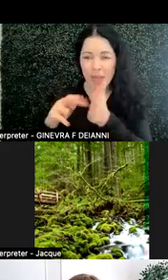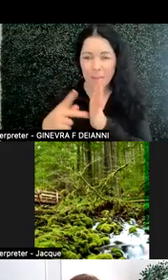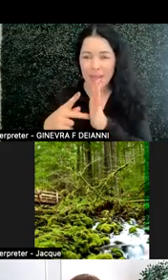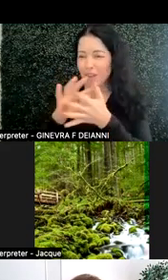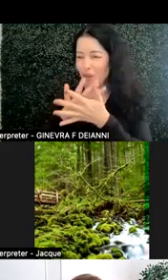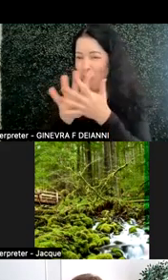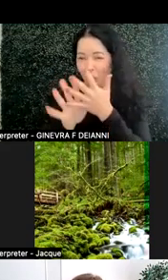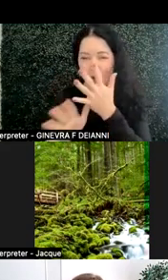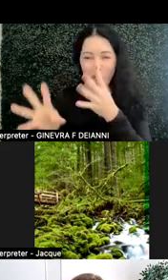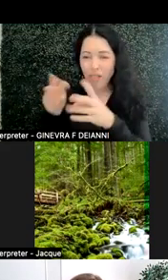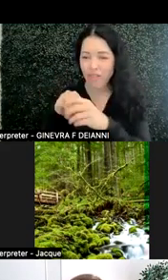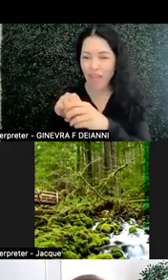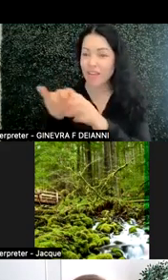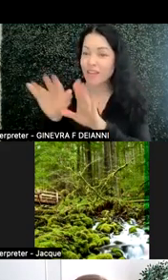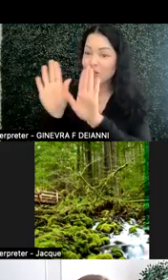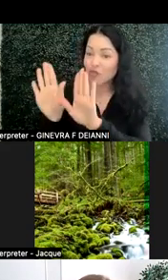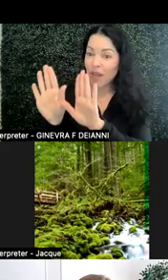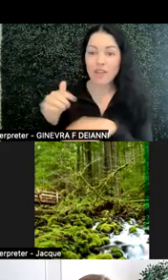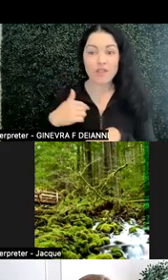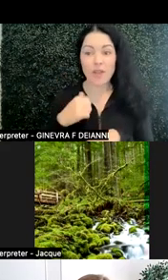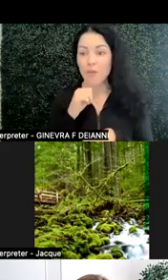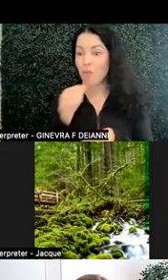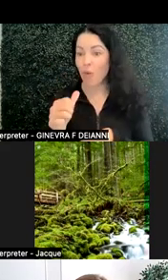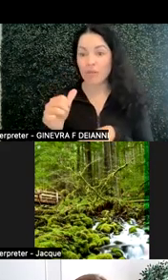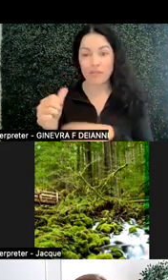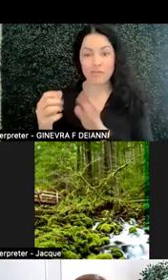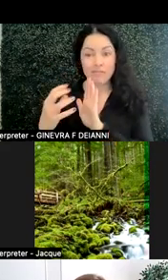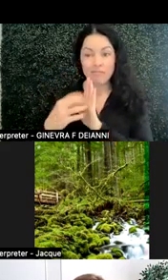So that's great so I am not going to go into it again.